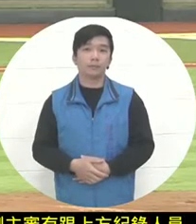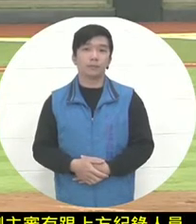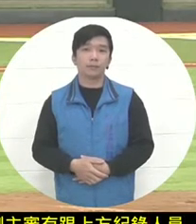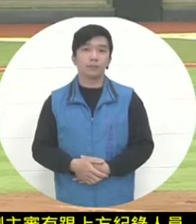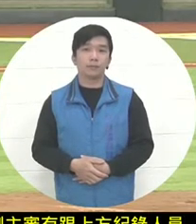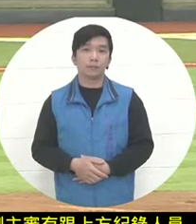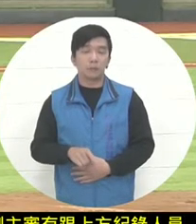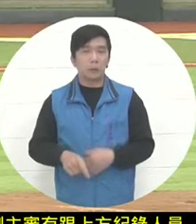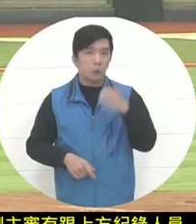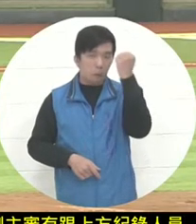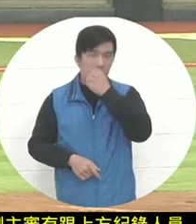of 3 consecutive bad balls.